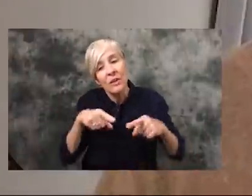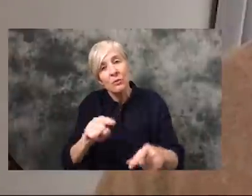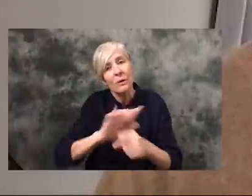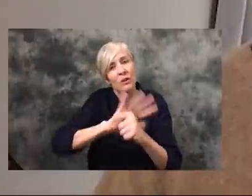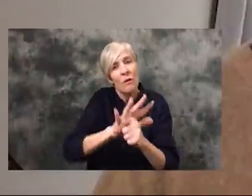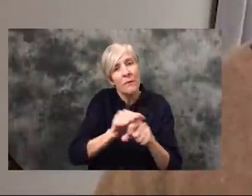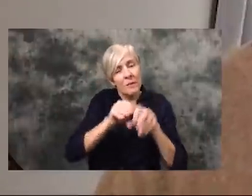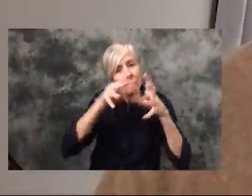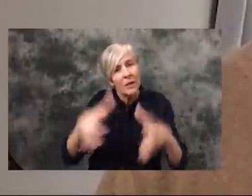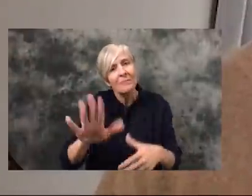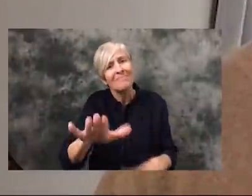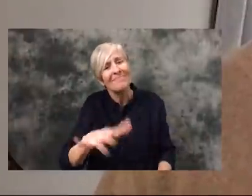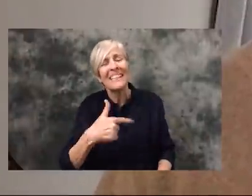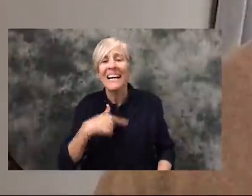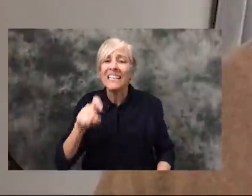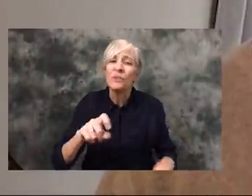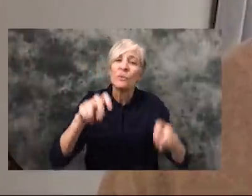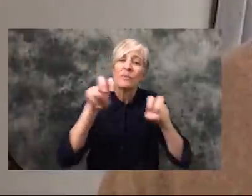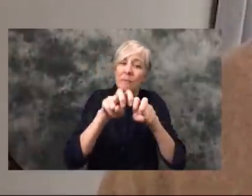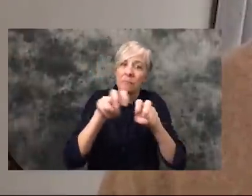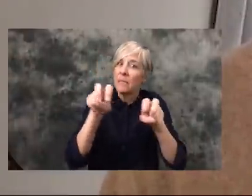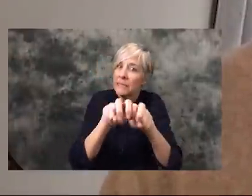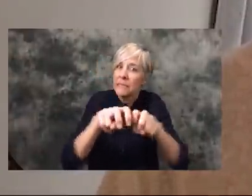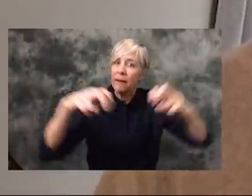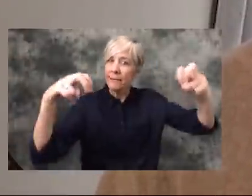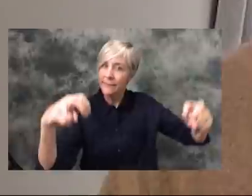this time to reach out and say I just need to sit with someone there are